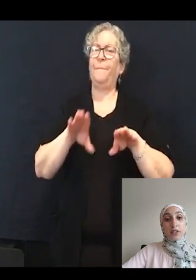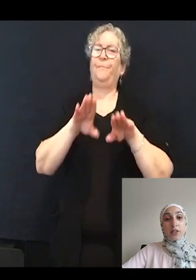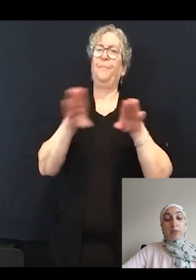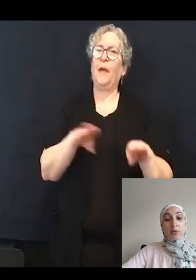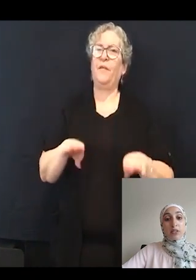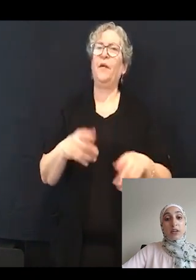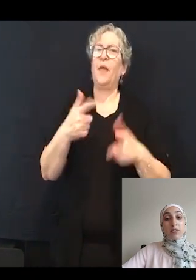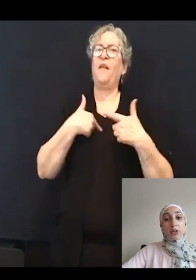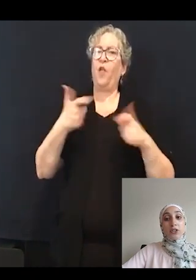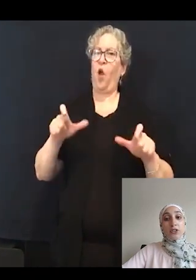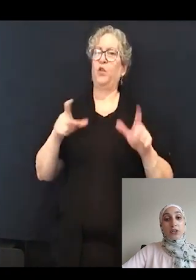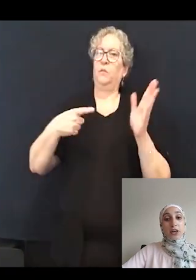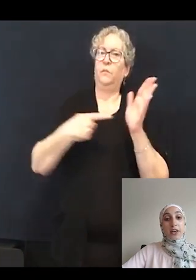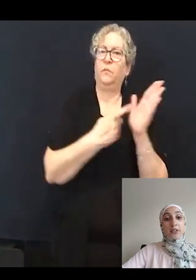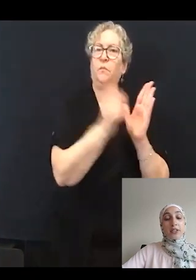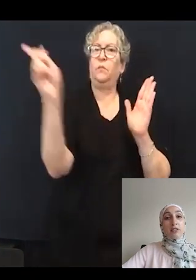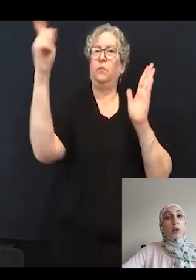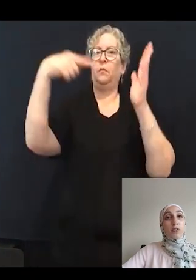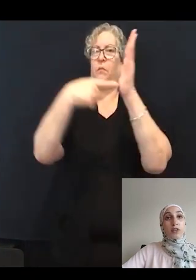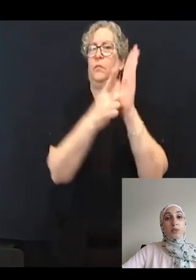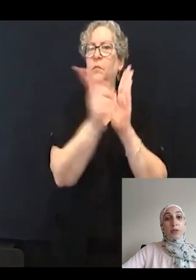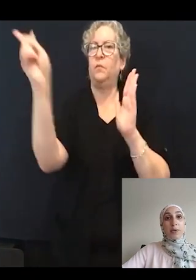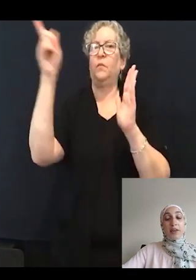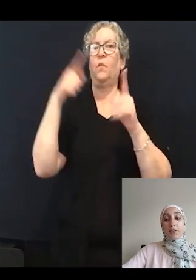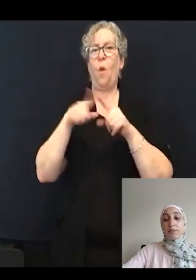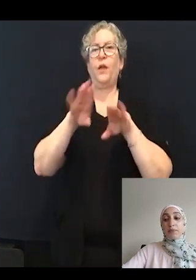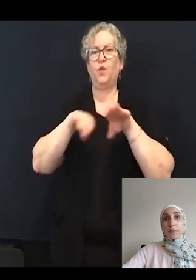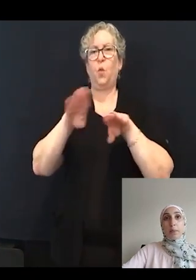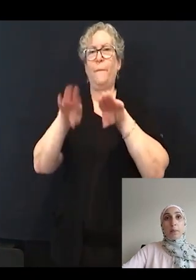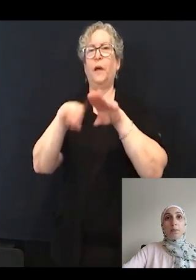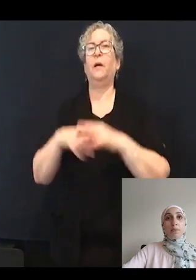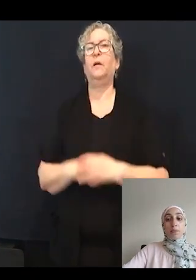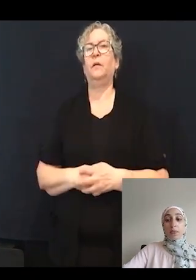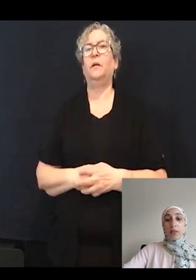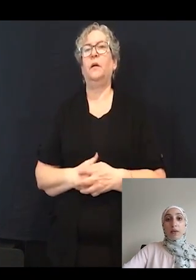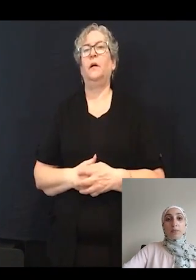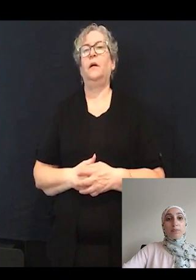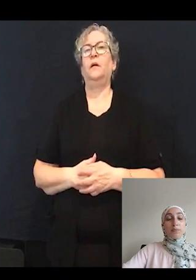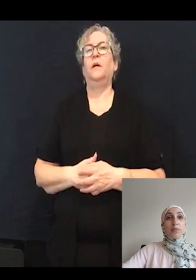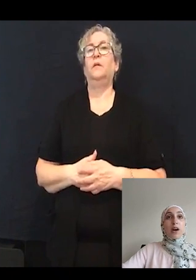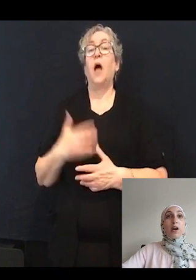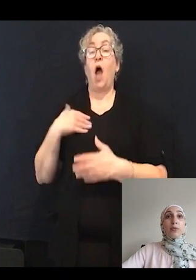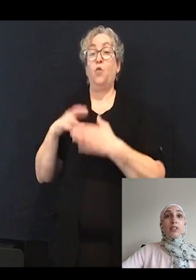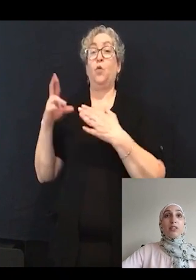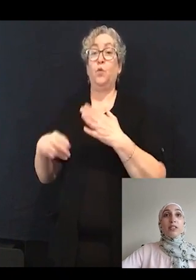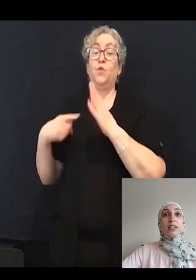larger turning angles as part of their swimming behavior. Our results indicate that treatment